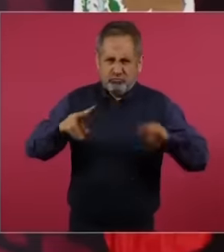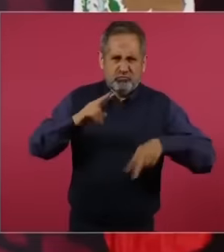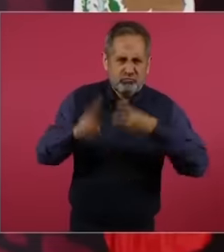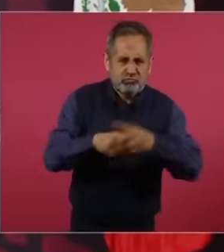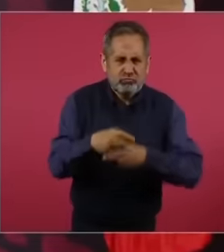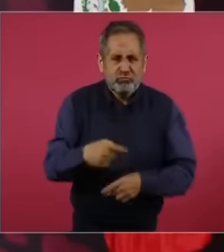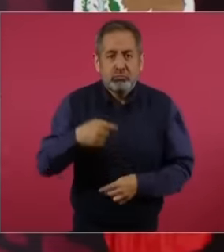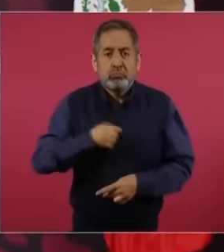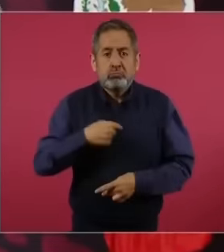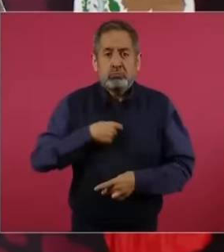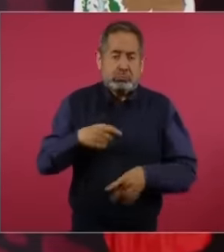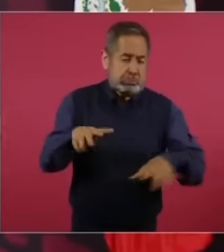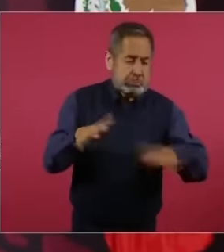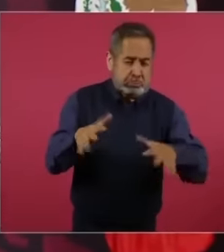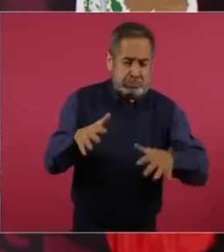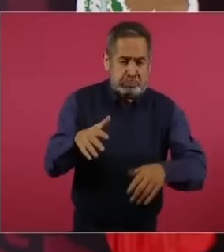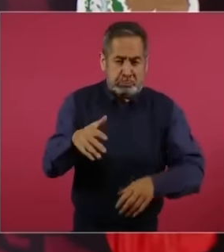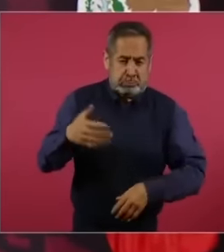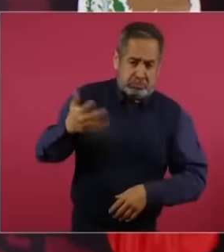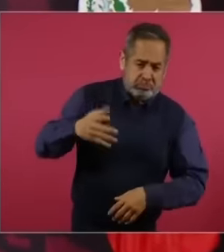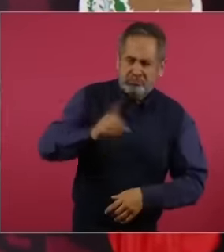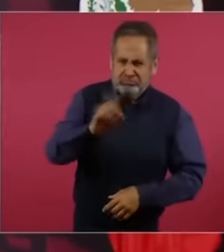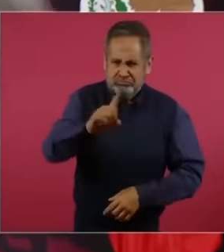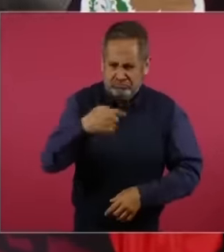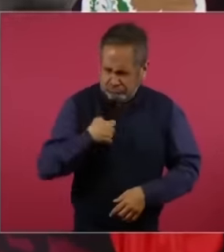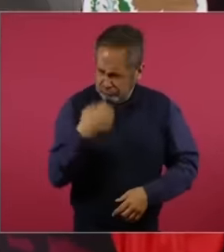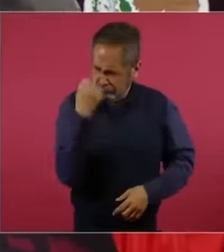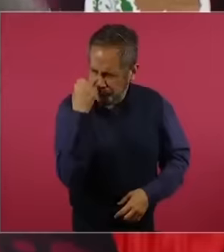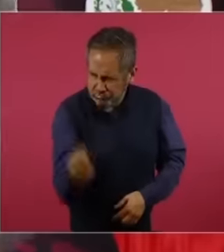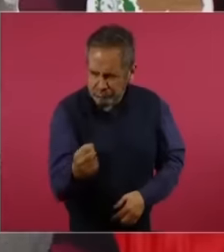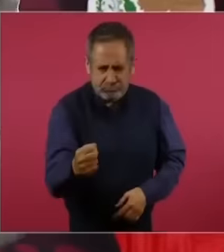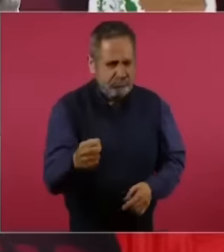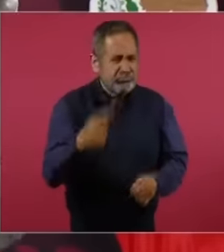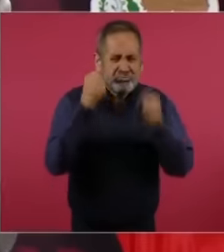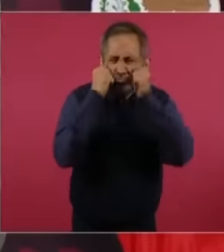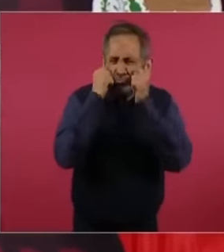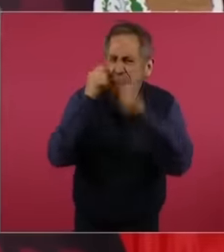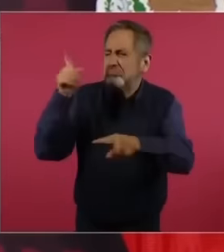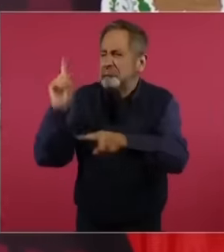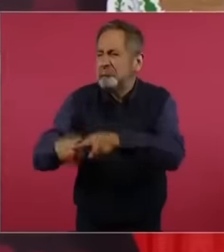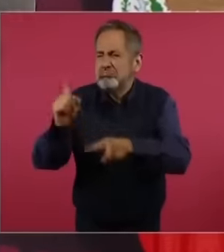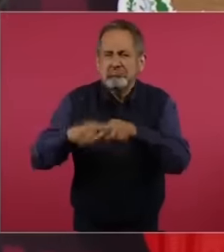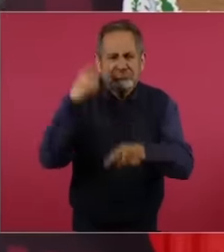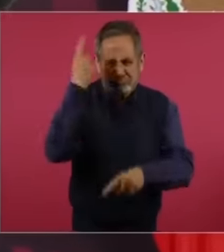hand is not going to shake Whoever falls the law is the